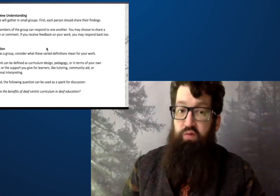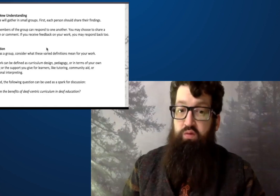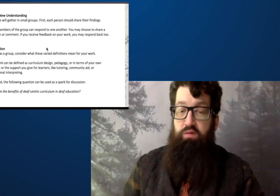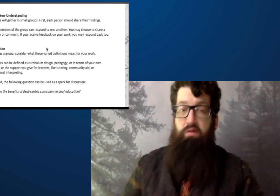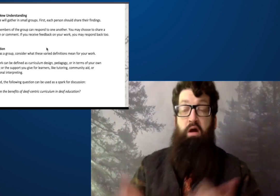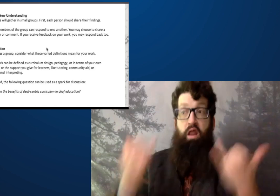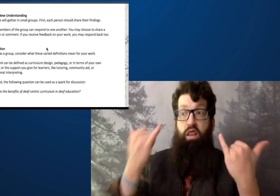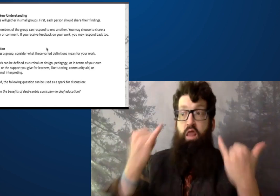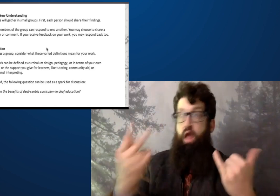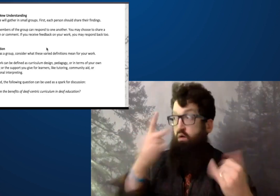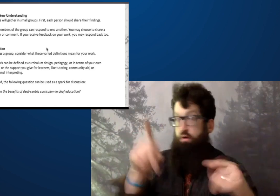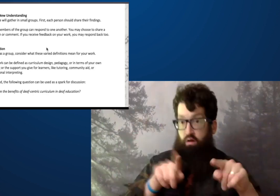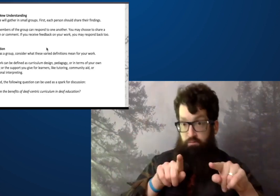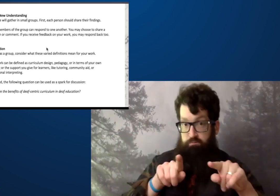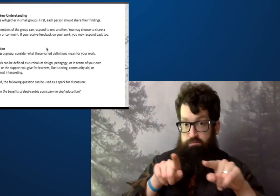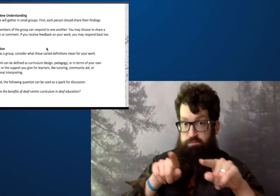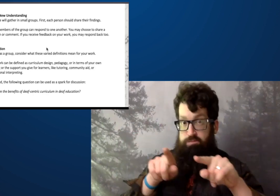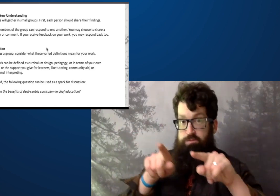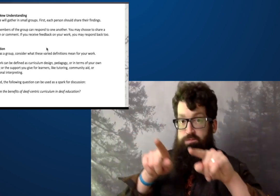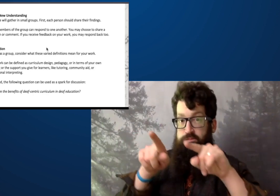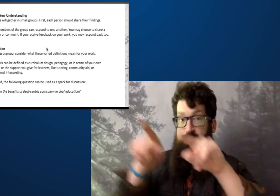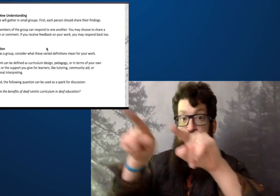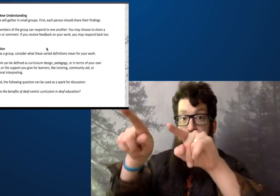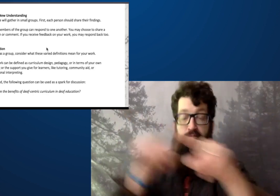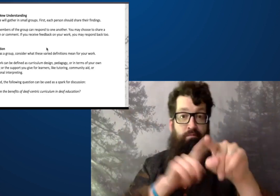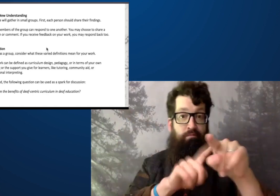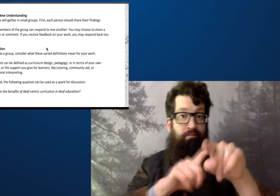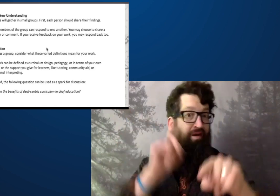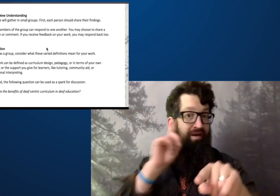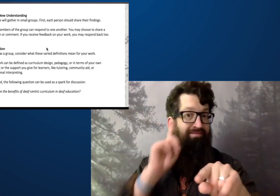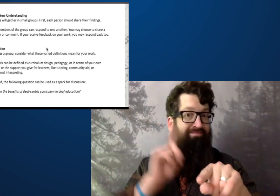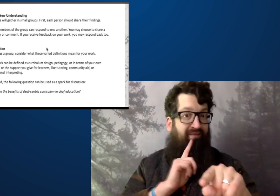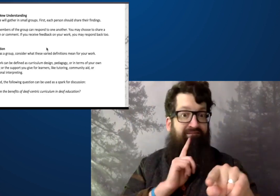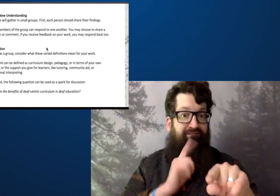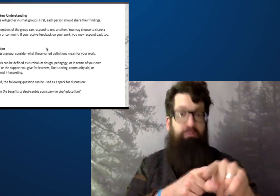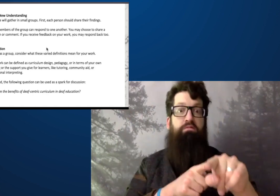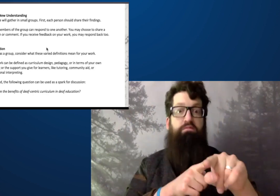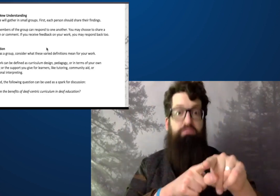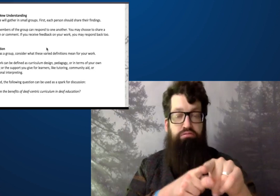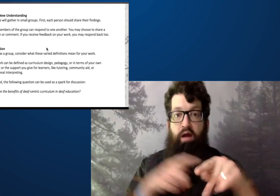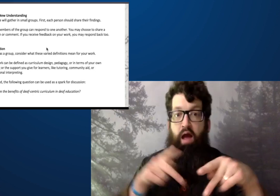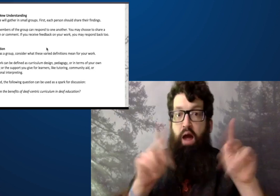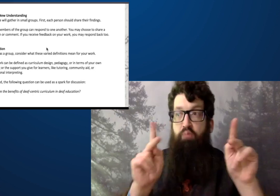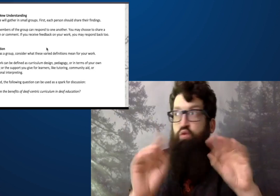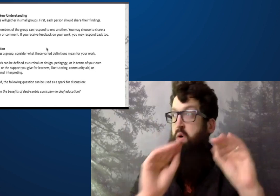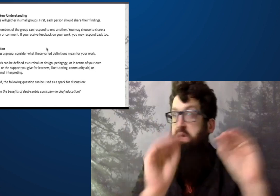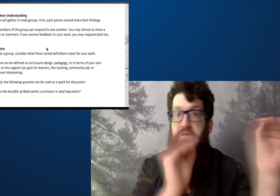disabilities does not get the chance of opportunities. Now, there is a parallel between deaf